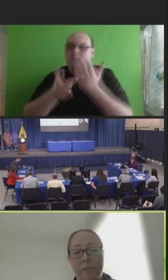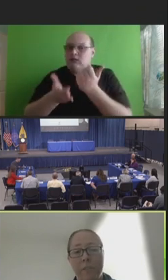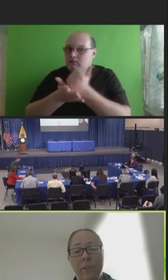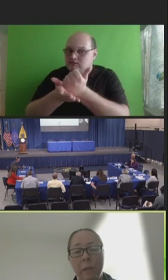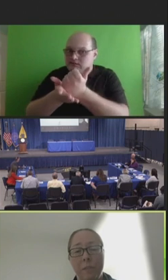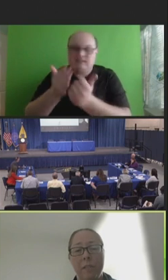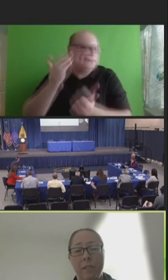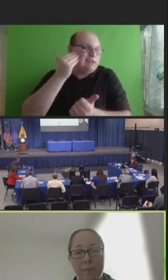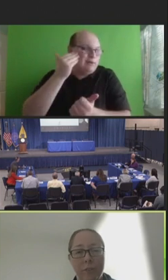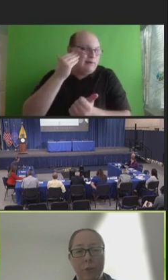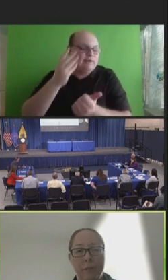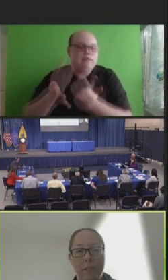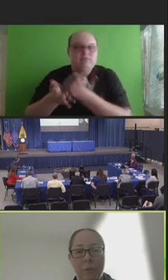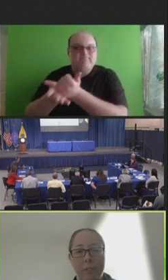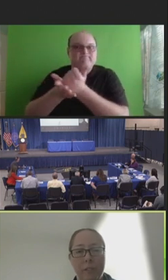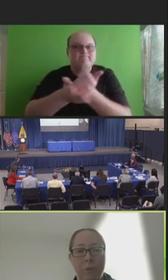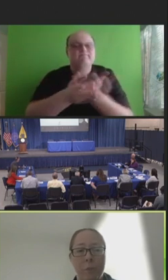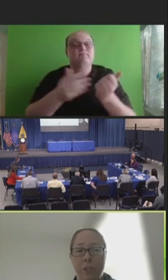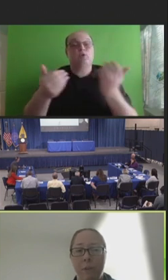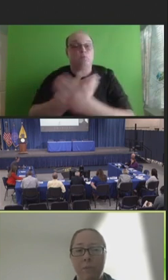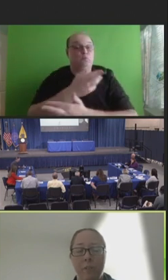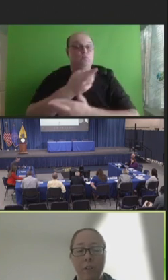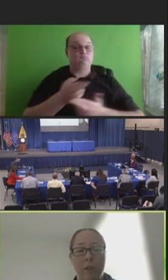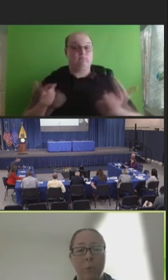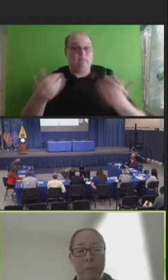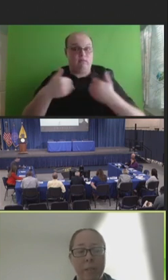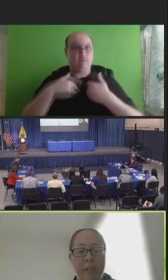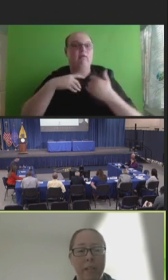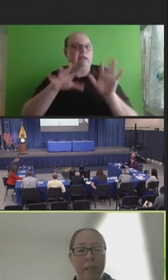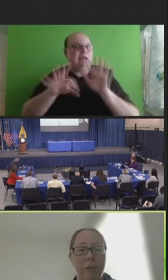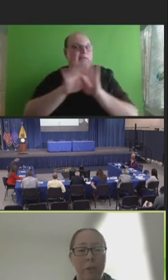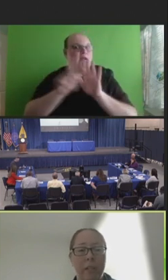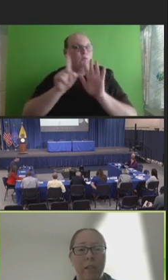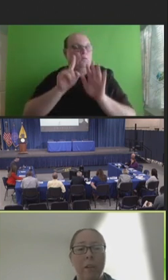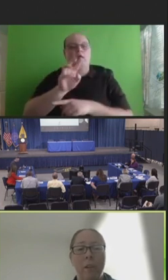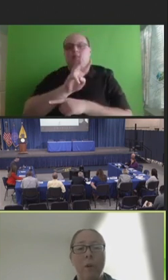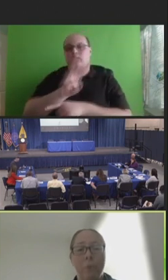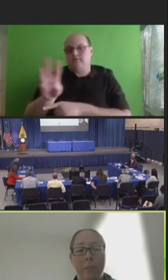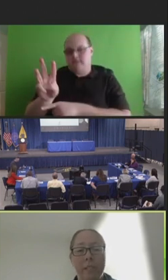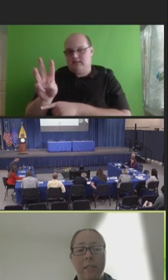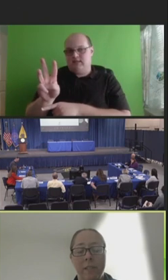We have developed several new resources which can be found on our website, including recent